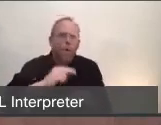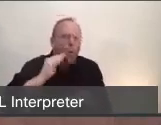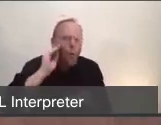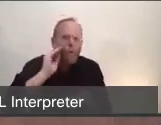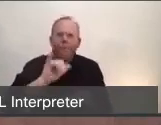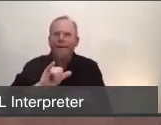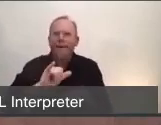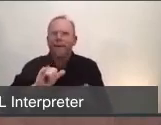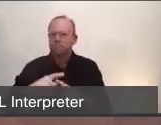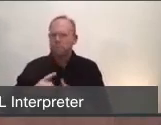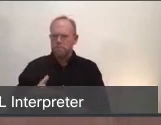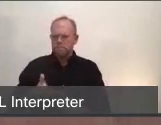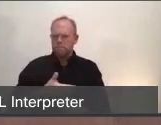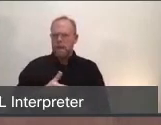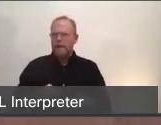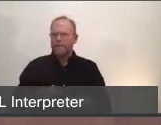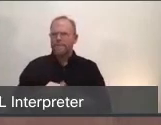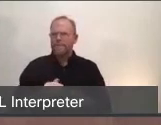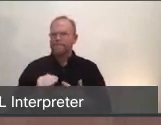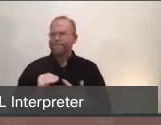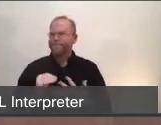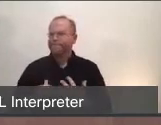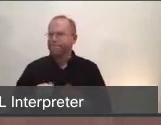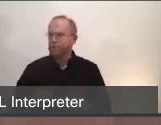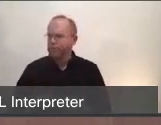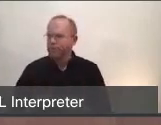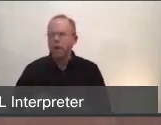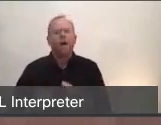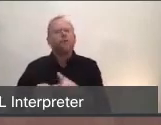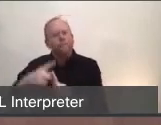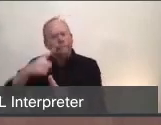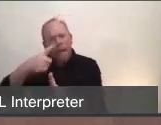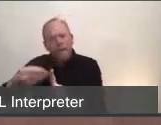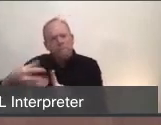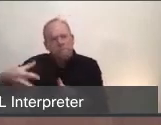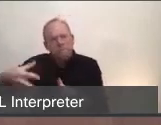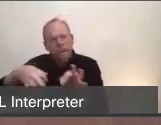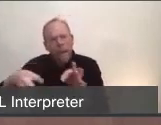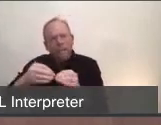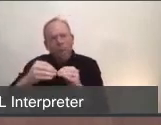that Mark discussed, can you expand on what kind of testing is taking place